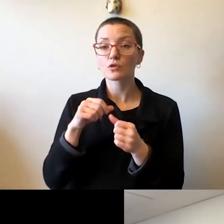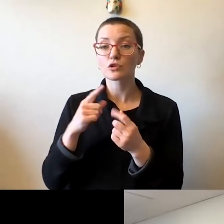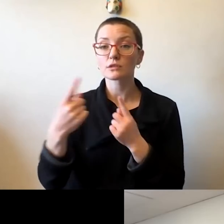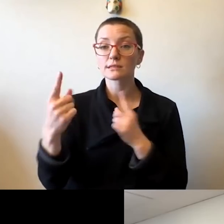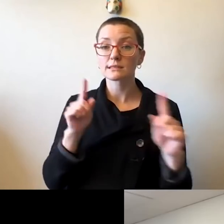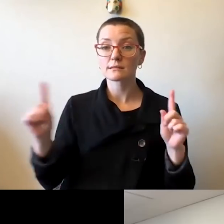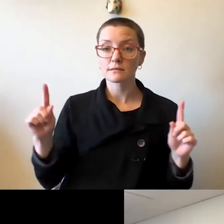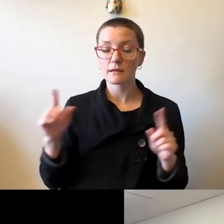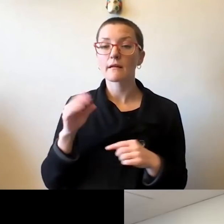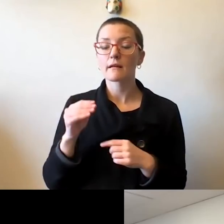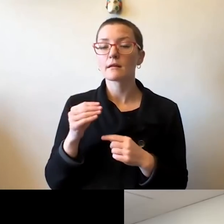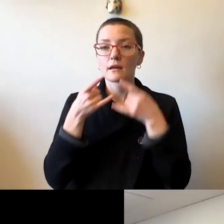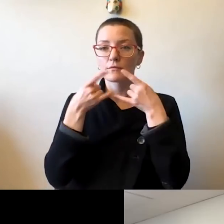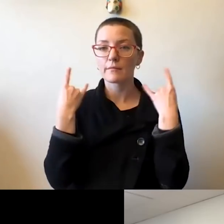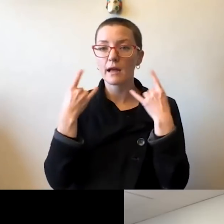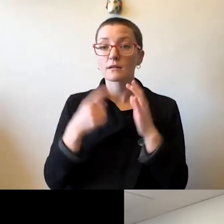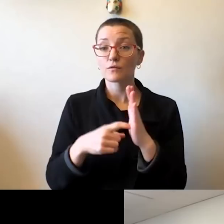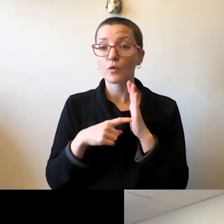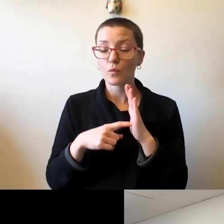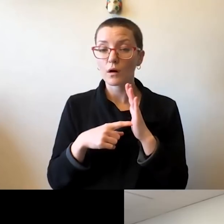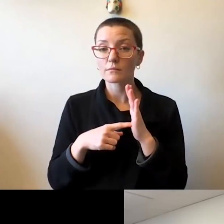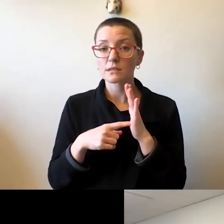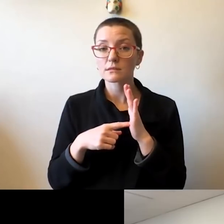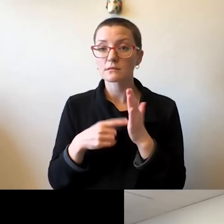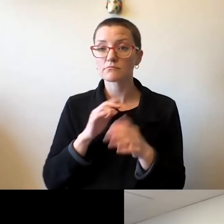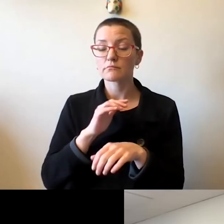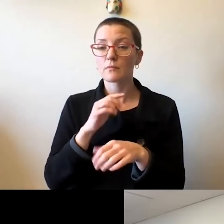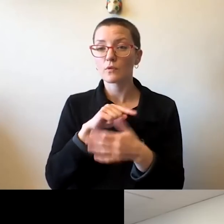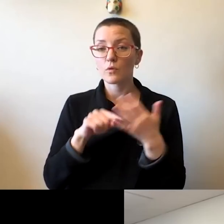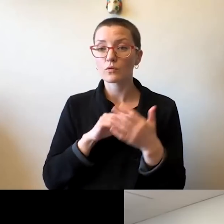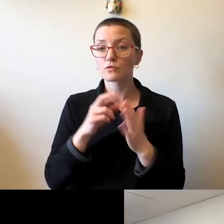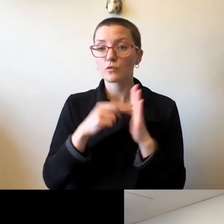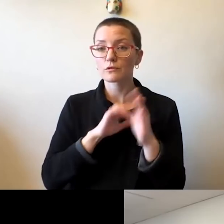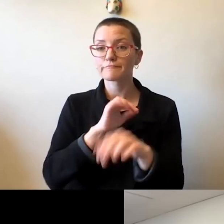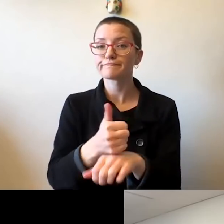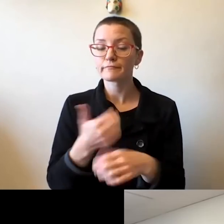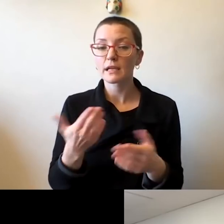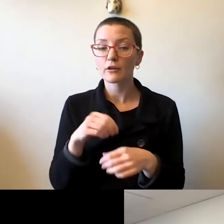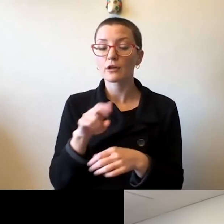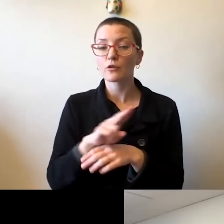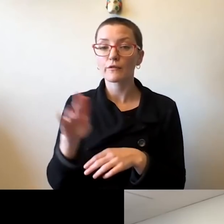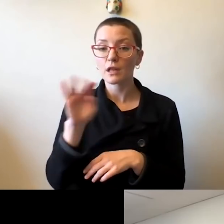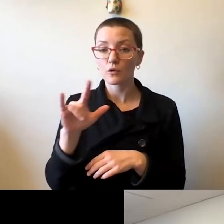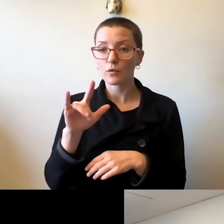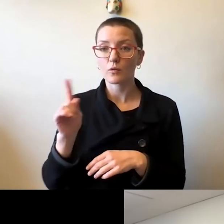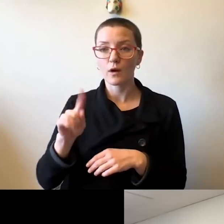in place across this campus, and for those spaces in which these people work and are employed as well.